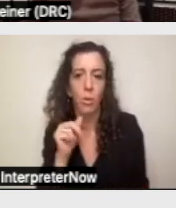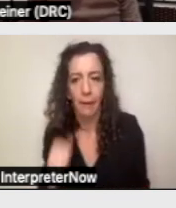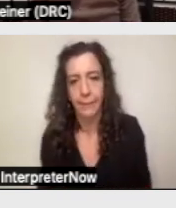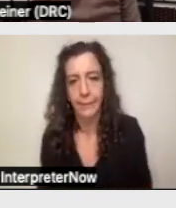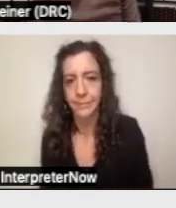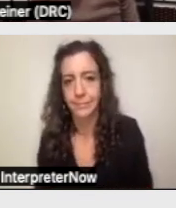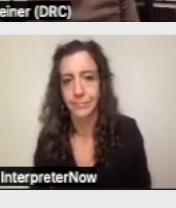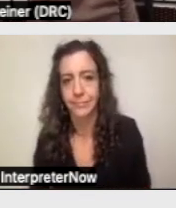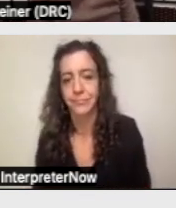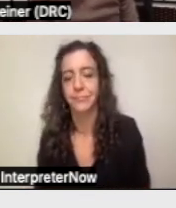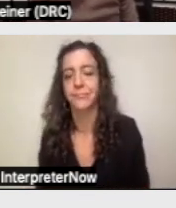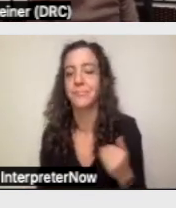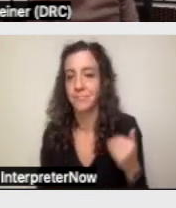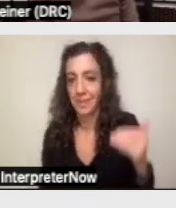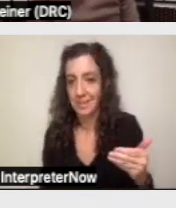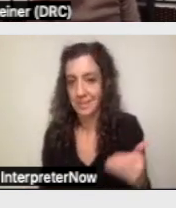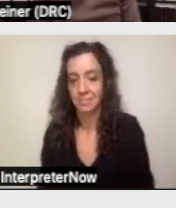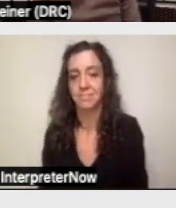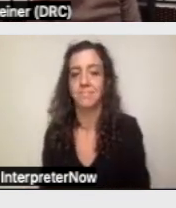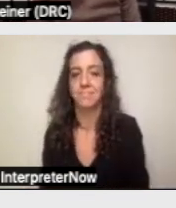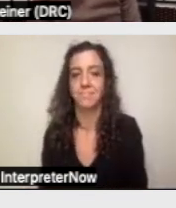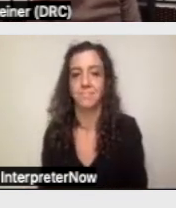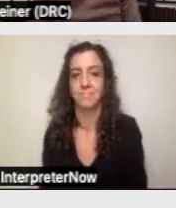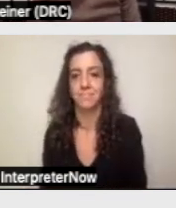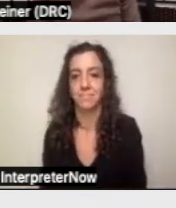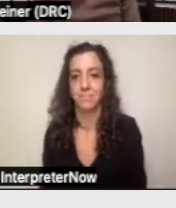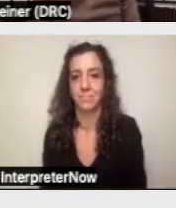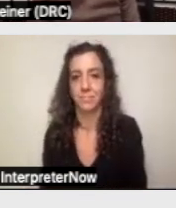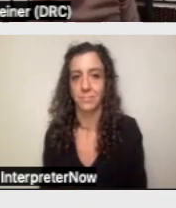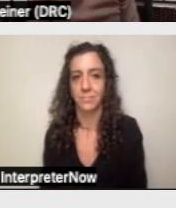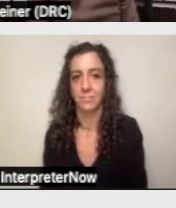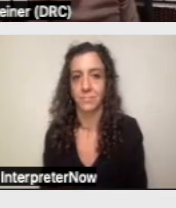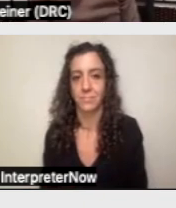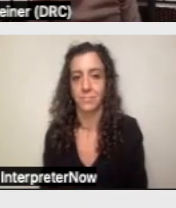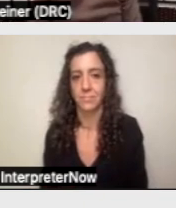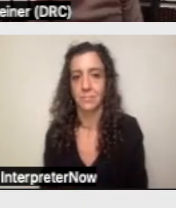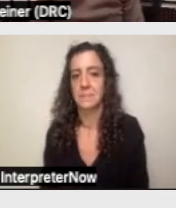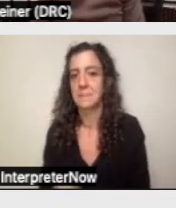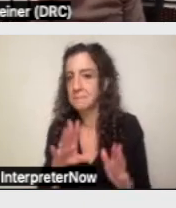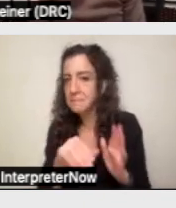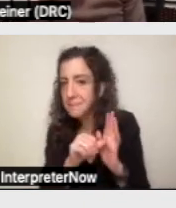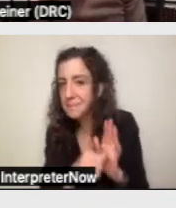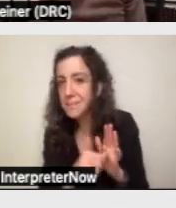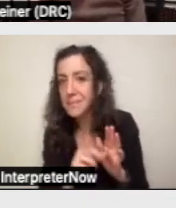Next slide. So, a really quick note on deadlines.